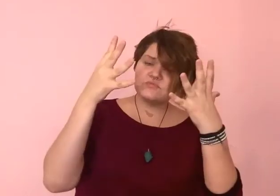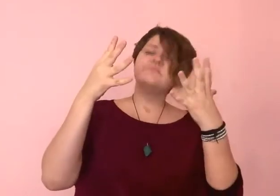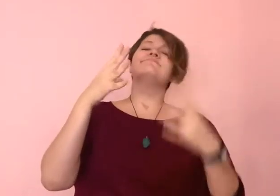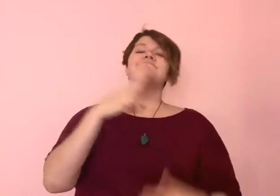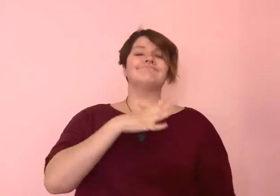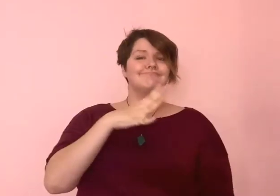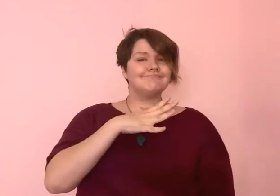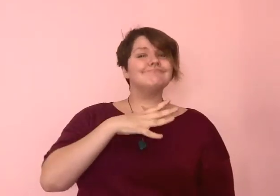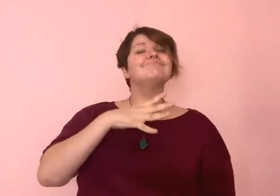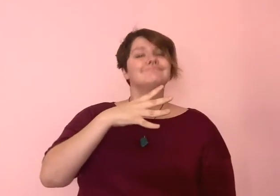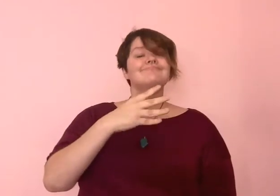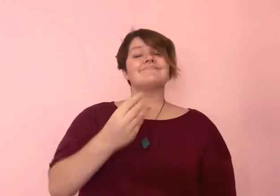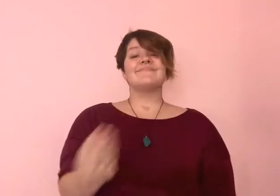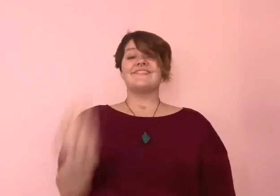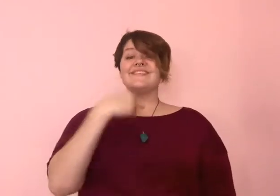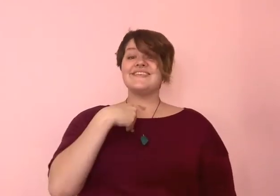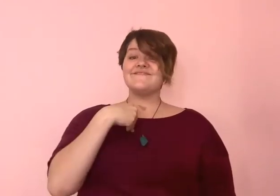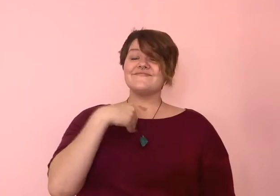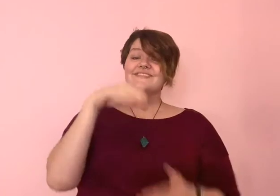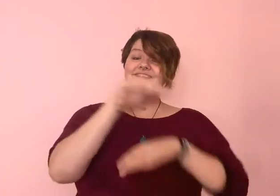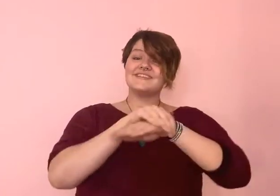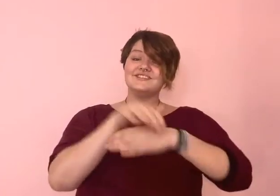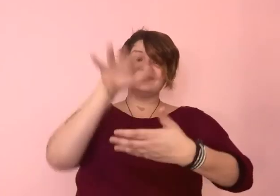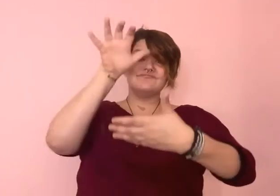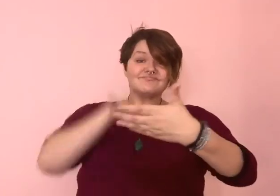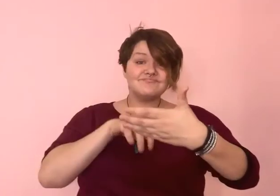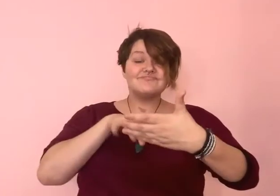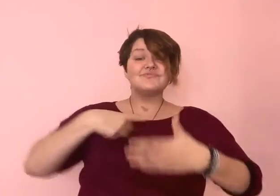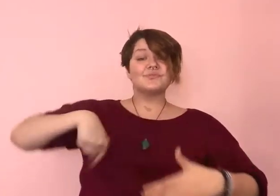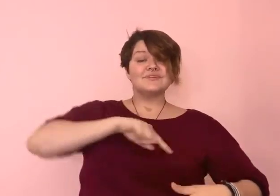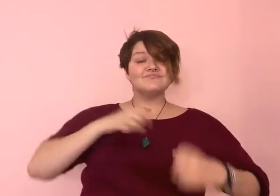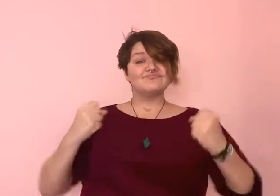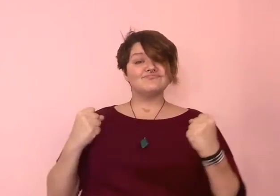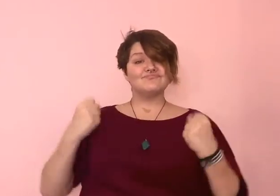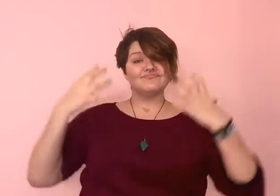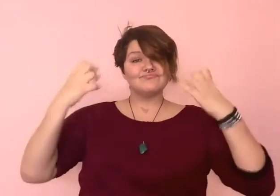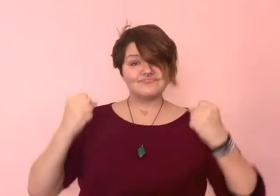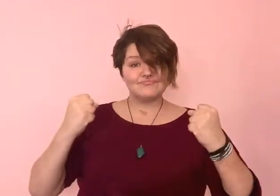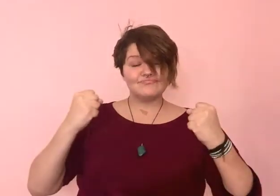The non-signers would provide us with an English script of what they want to be translated into sign.